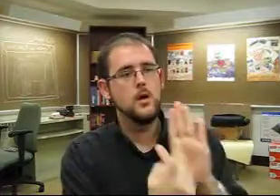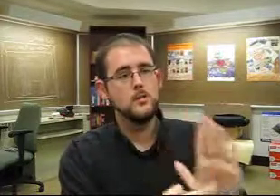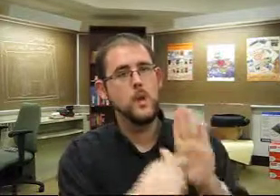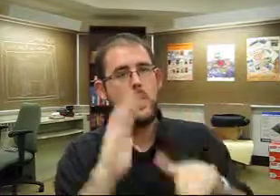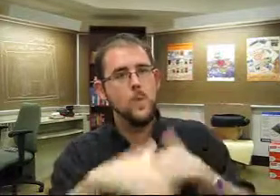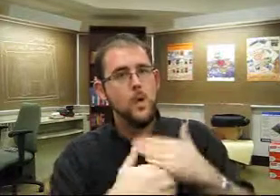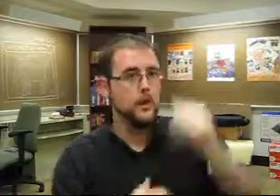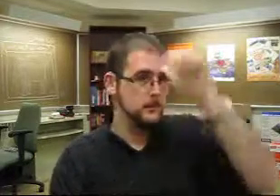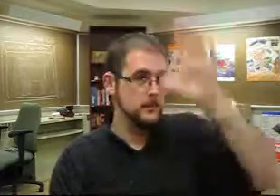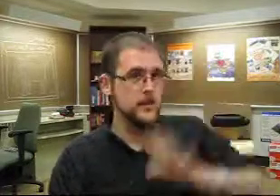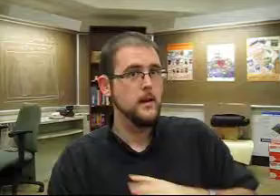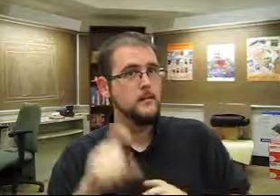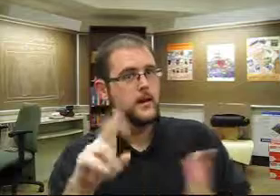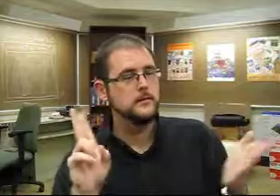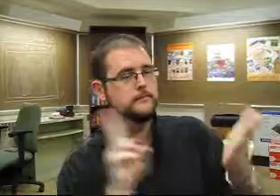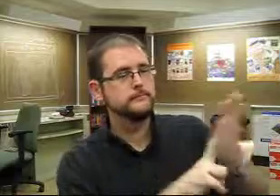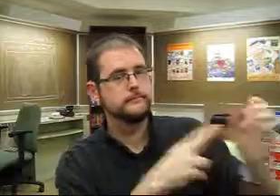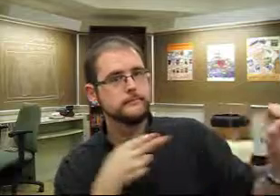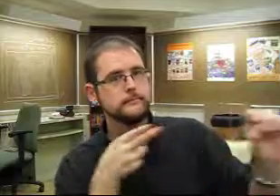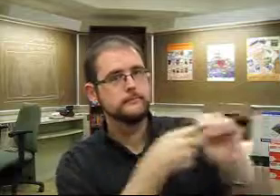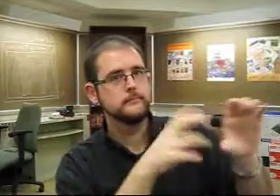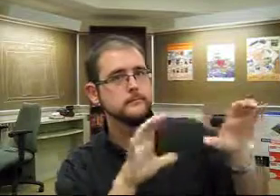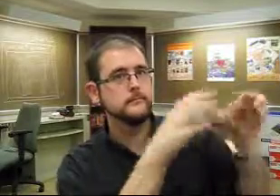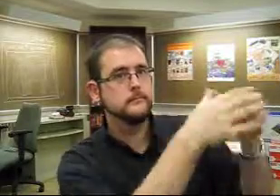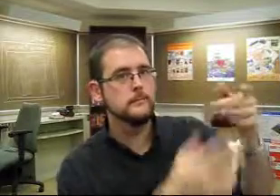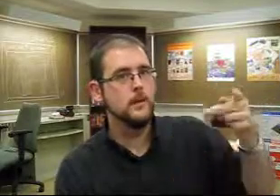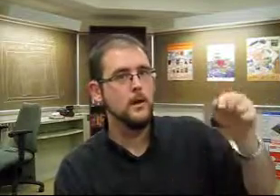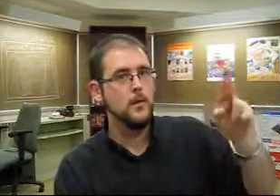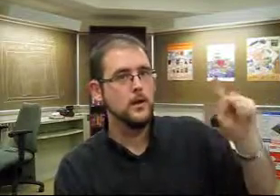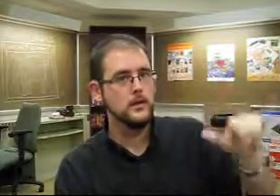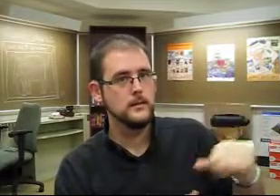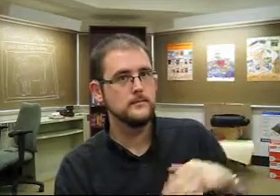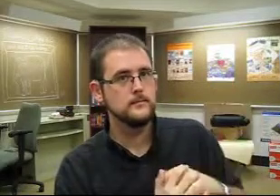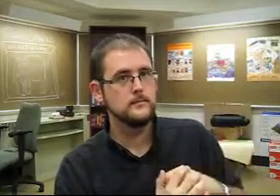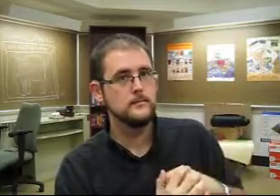He decrees that all men just join the Party.